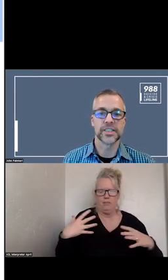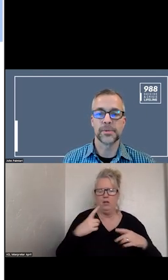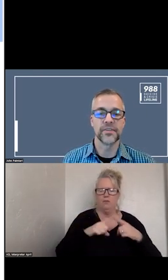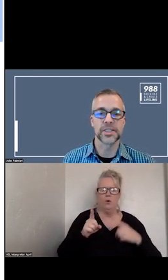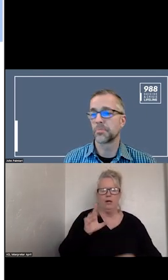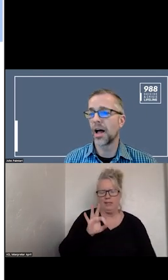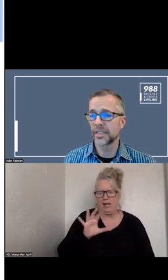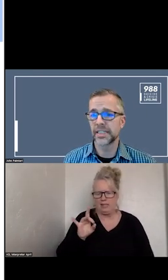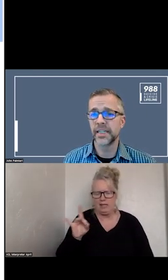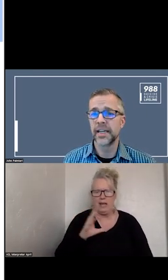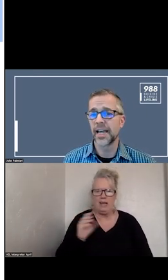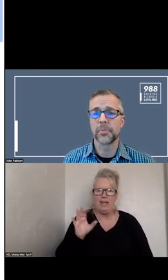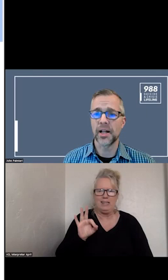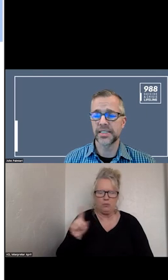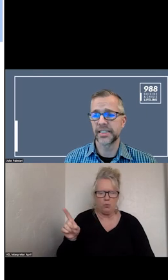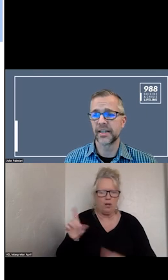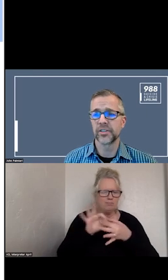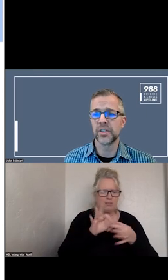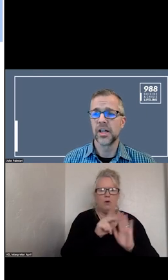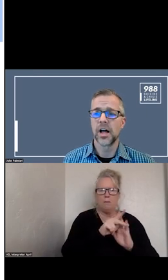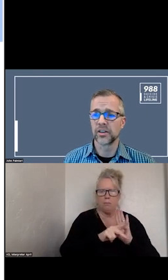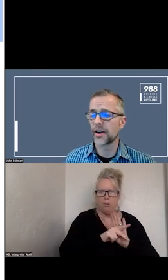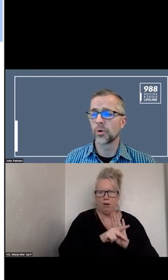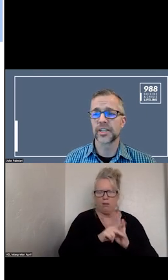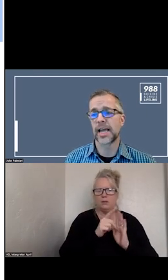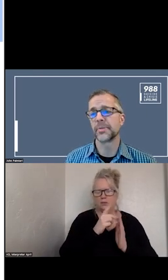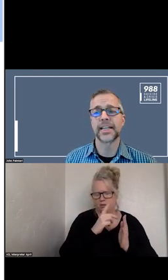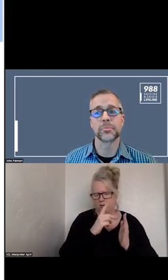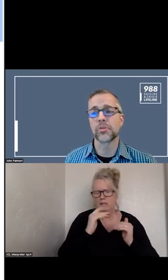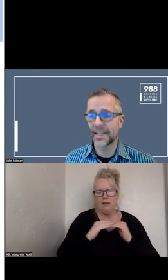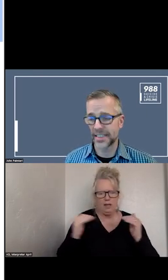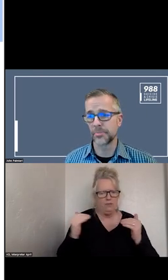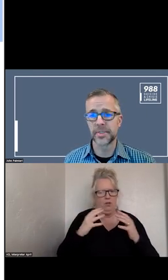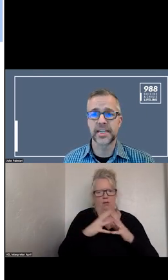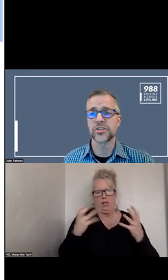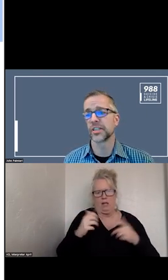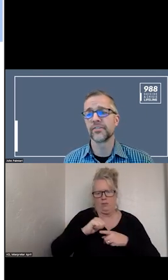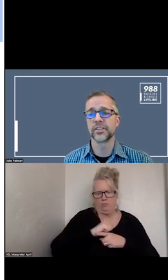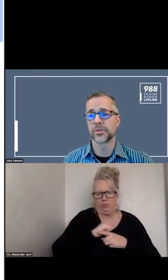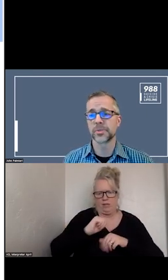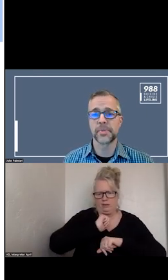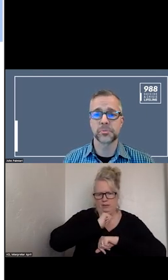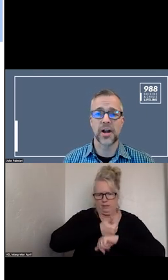SOME OF THIS IS POLICY LEVEL. A LOT IS HAPPENING IN THE PRACTICE LEVEL IN TERMS OF BEST